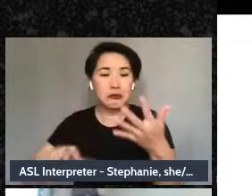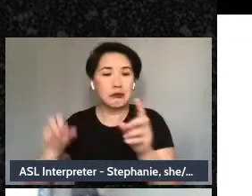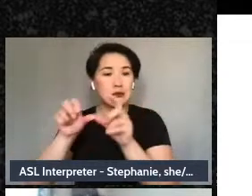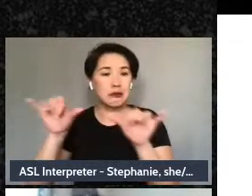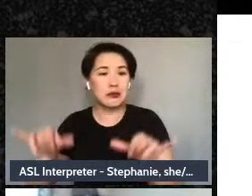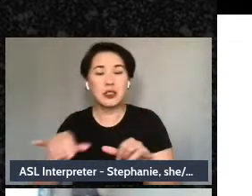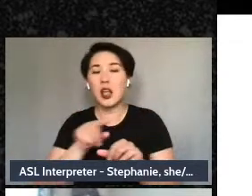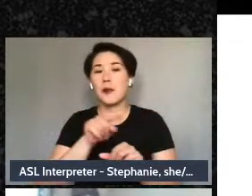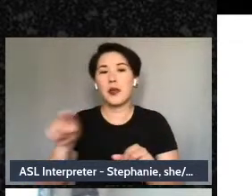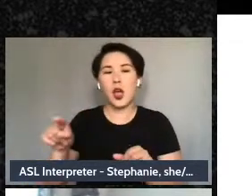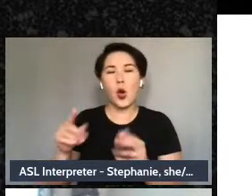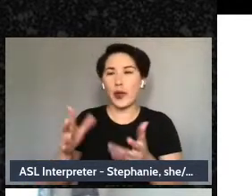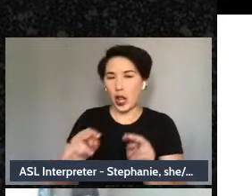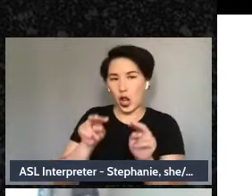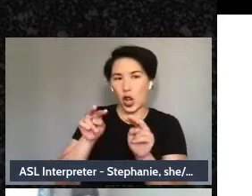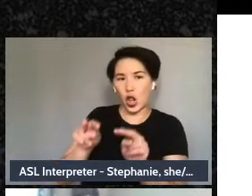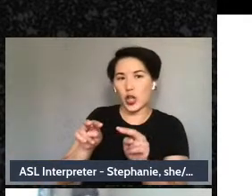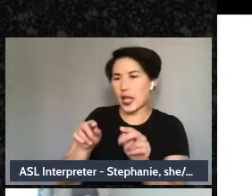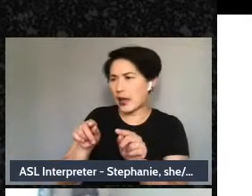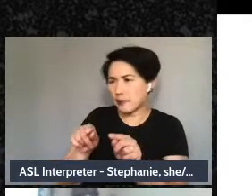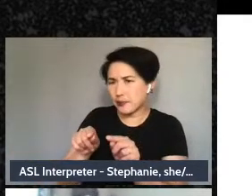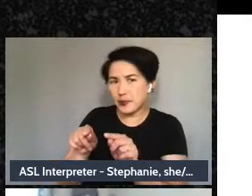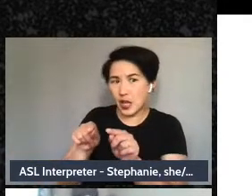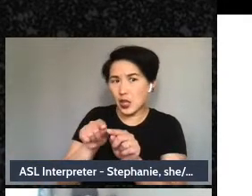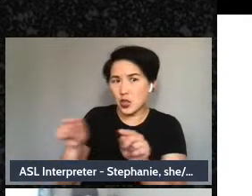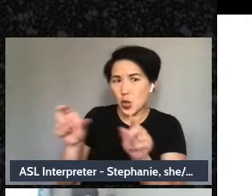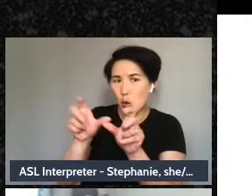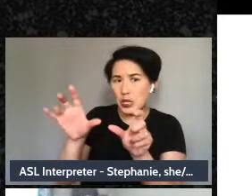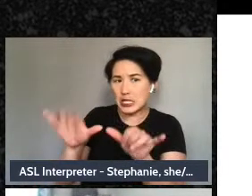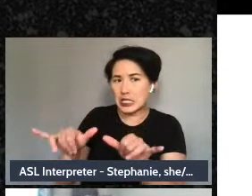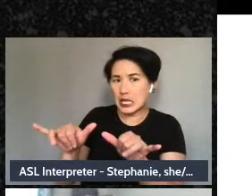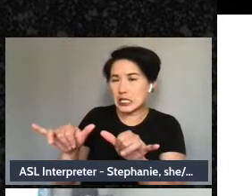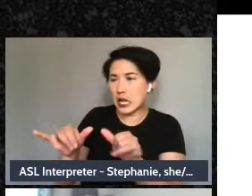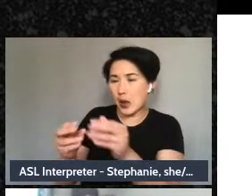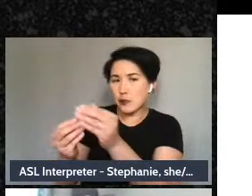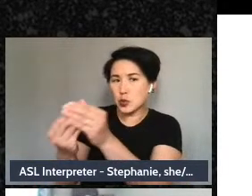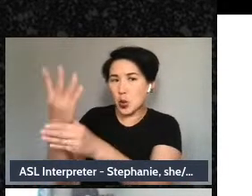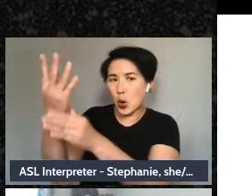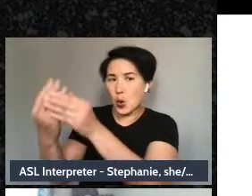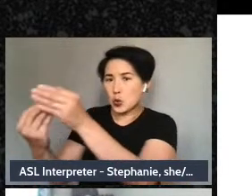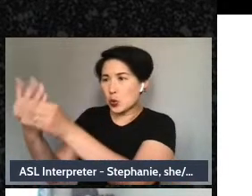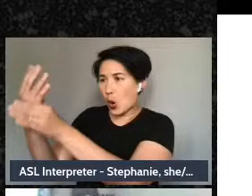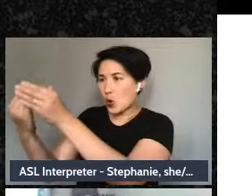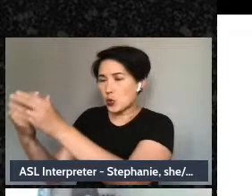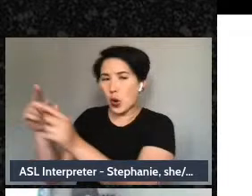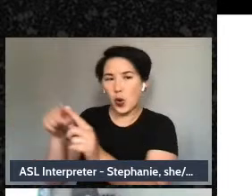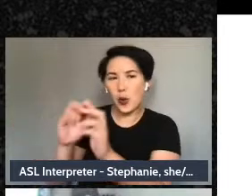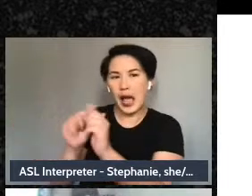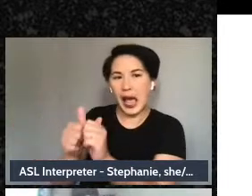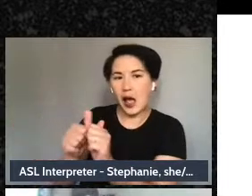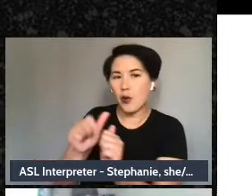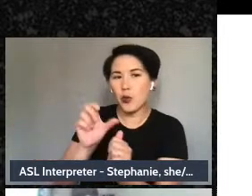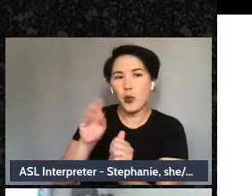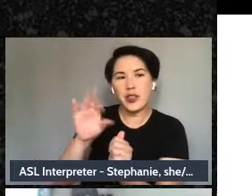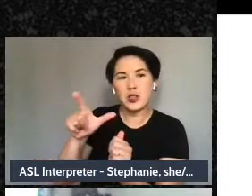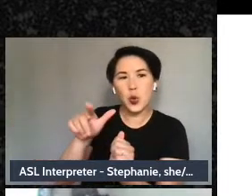the systems that have grown up that are impacting us and our communities for better or for worse,